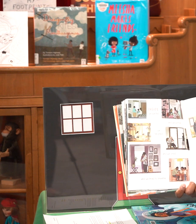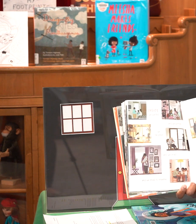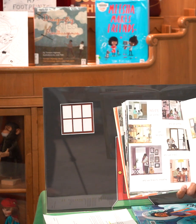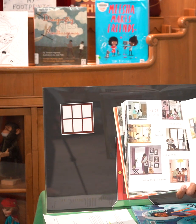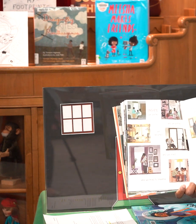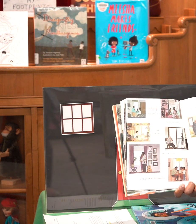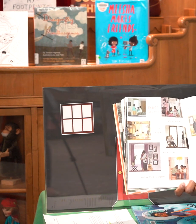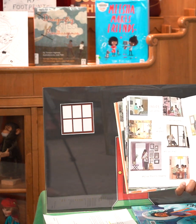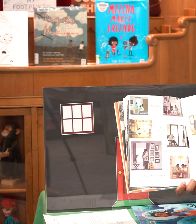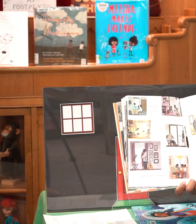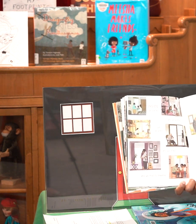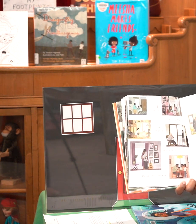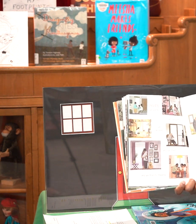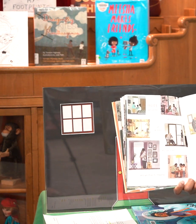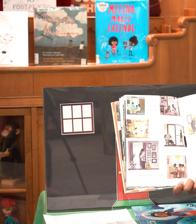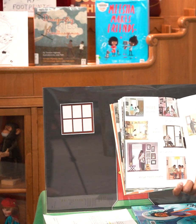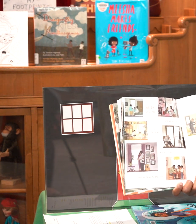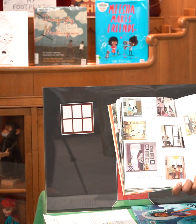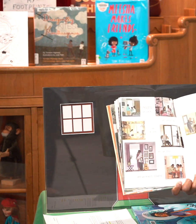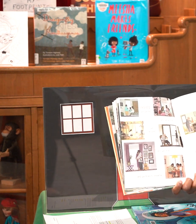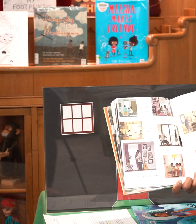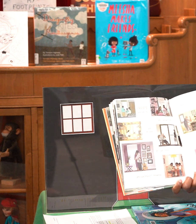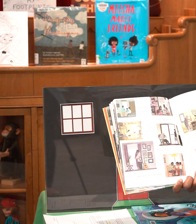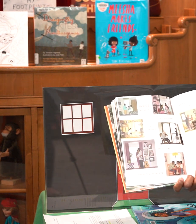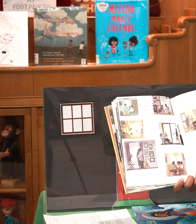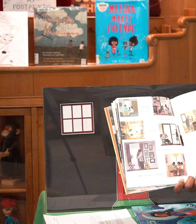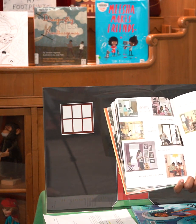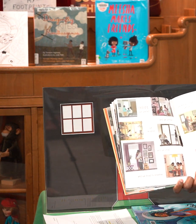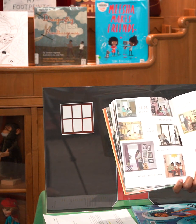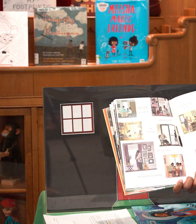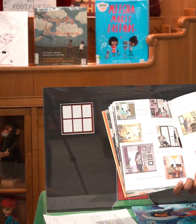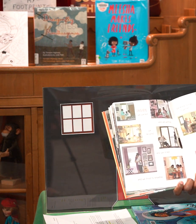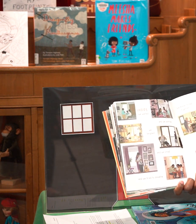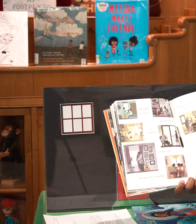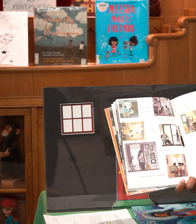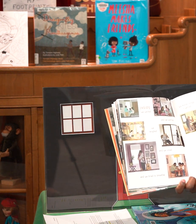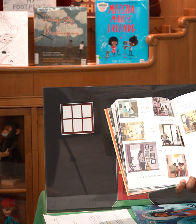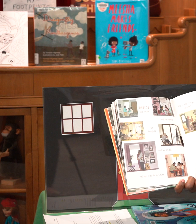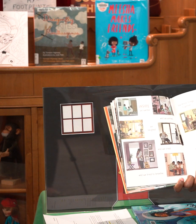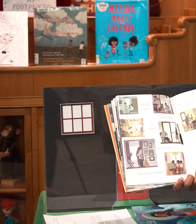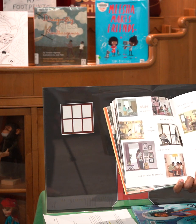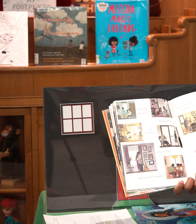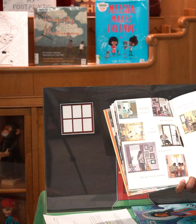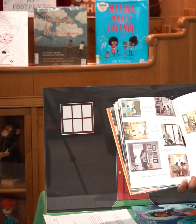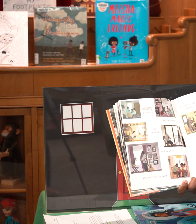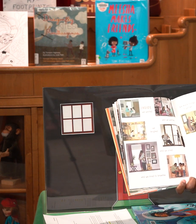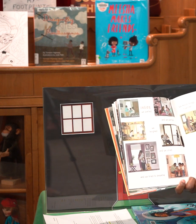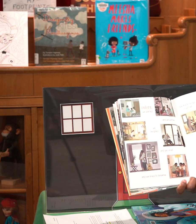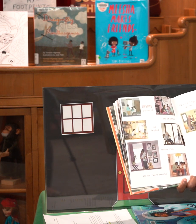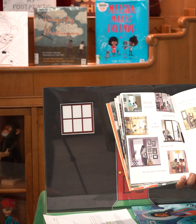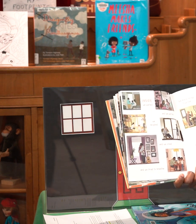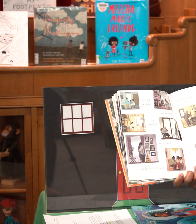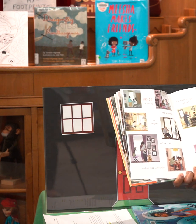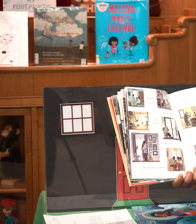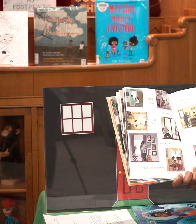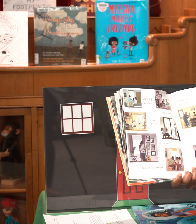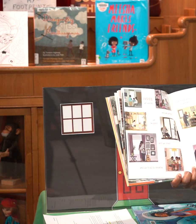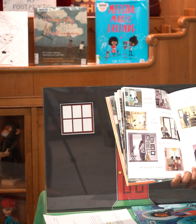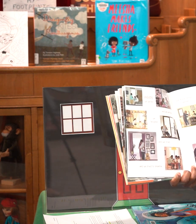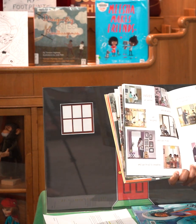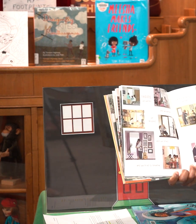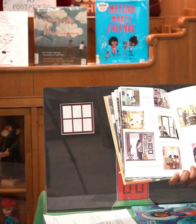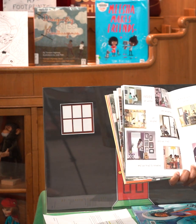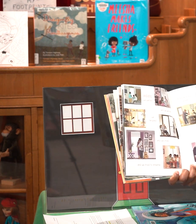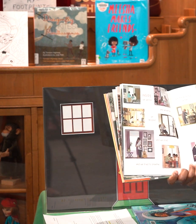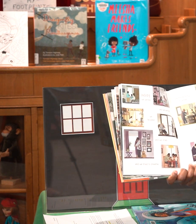we waited and we worried we laughed and we cried and we tried to breathe we made things